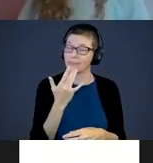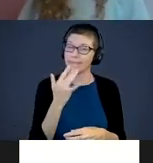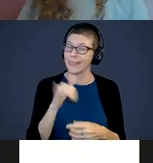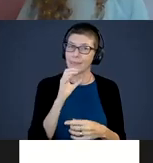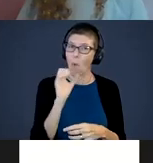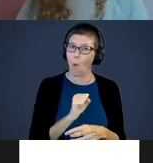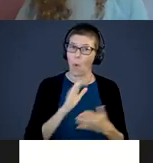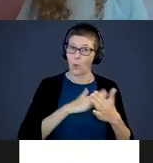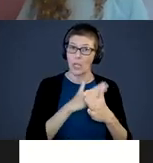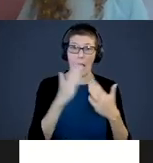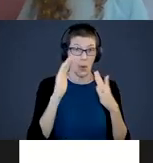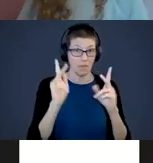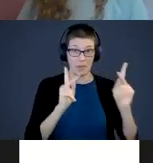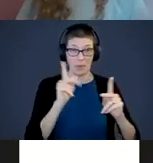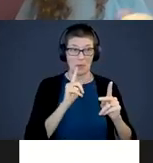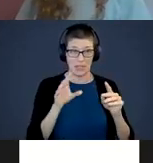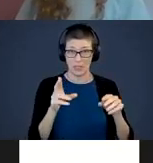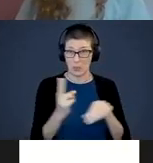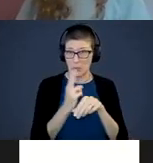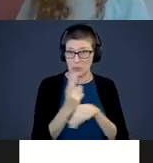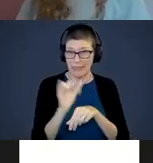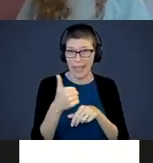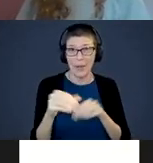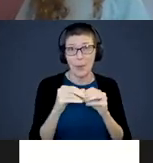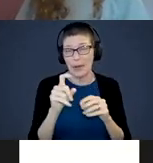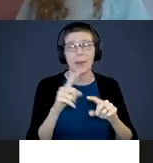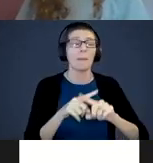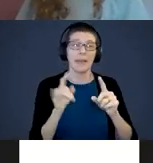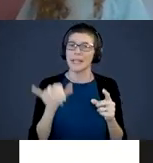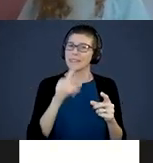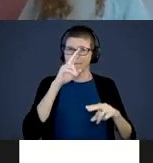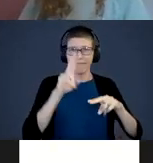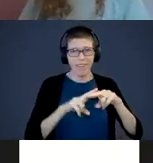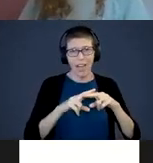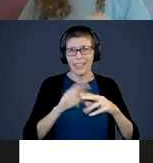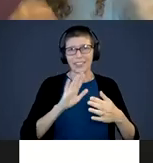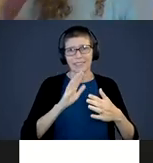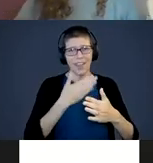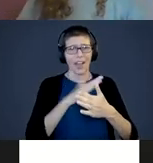I don’t know if people even it does anymore but it is such a fun song. It teaches baby body parts;